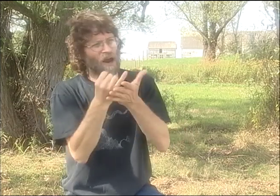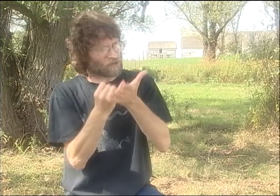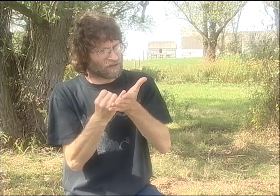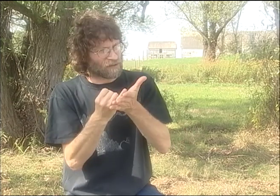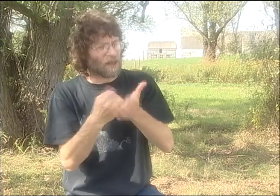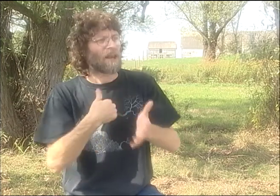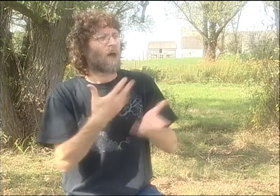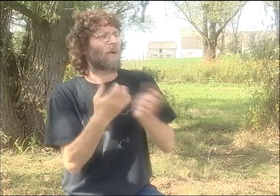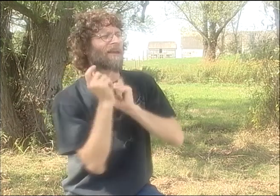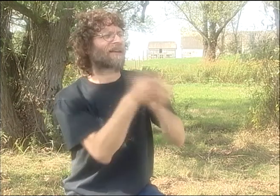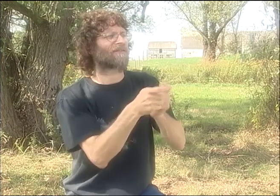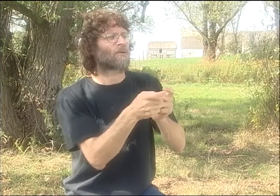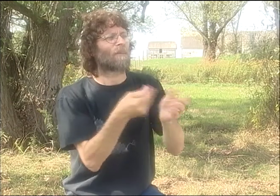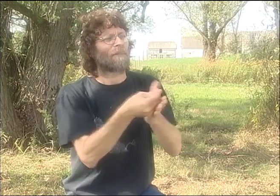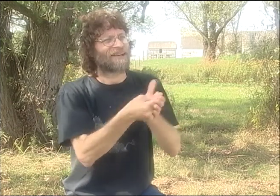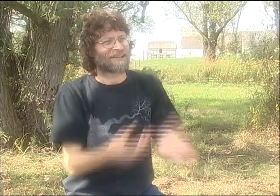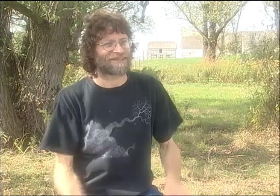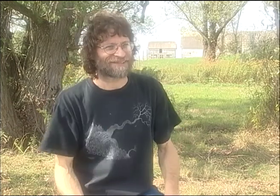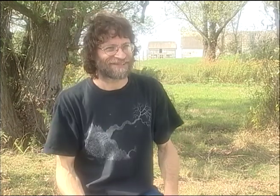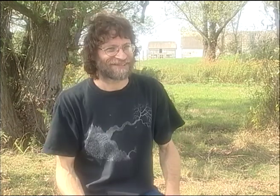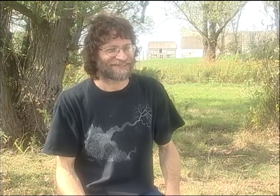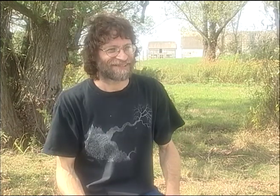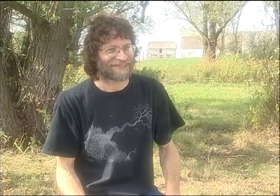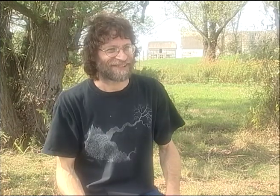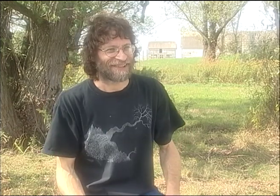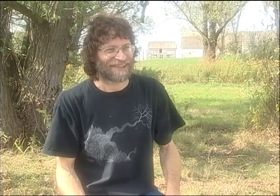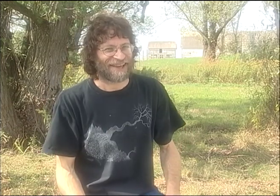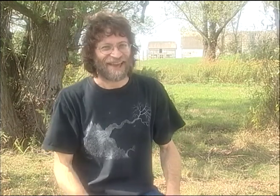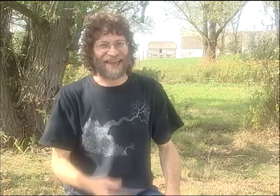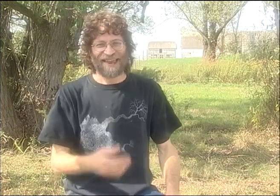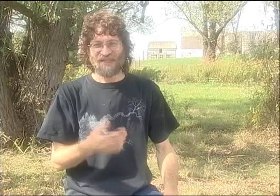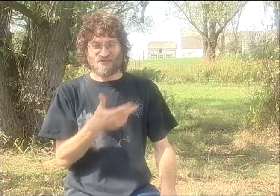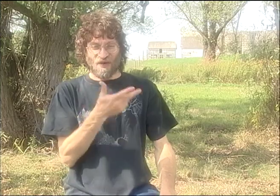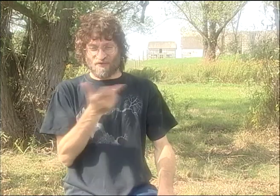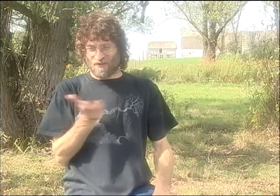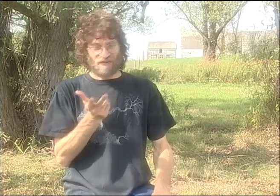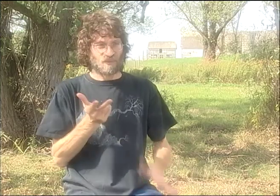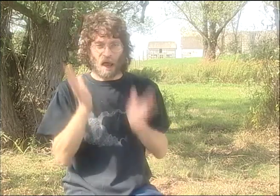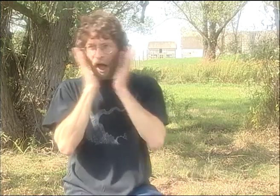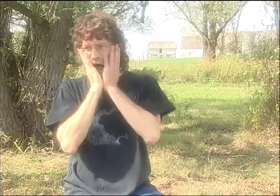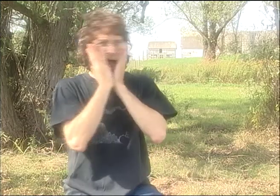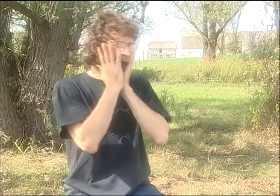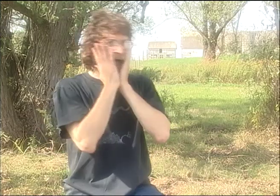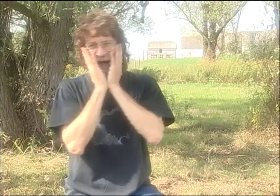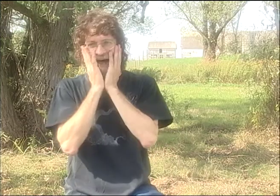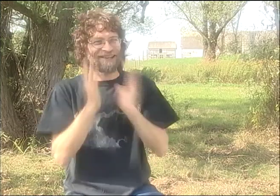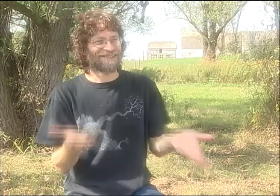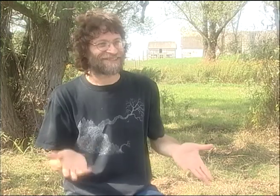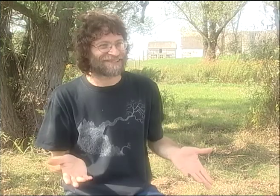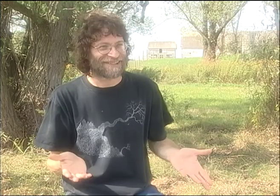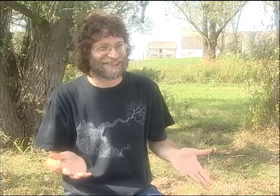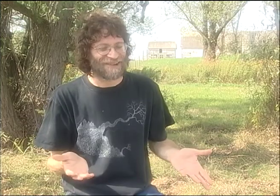"AND I'M FROM THE NEW YORK STATE COUNCIL ON THE ARTS, AND I WANT TO GIVE YOU SOME MONEY."